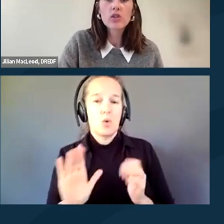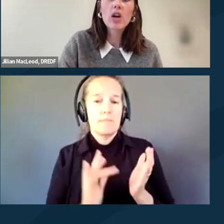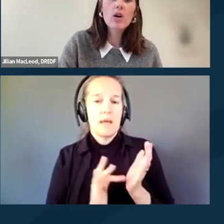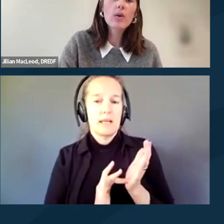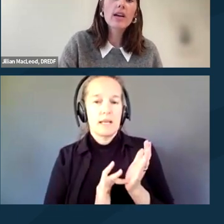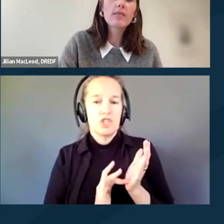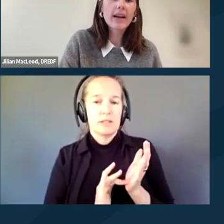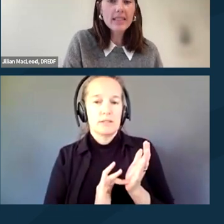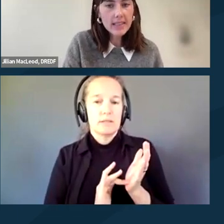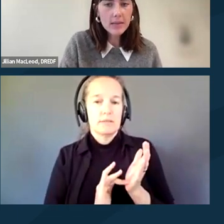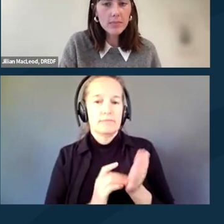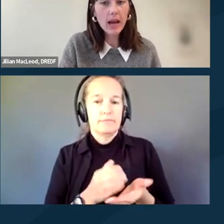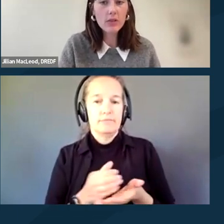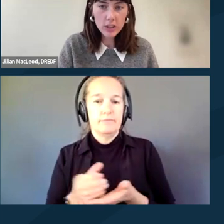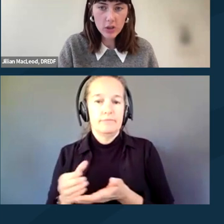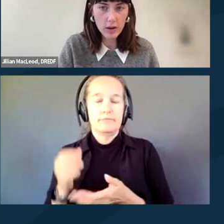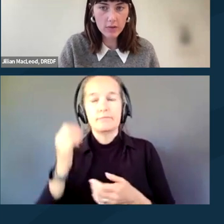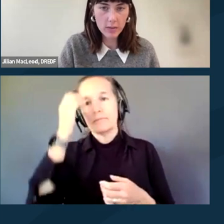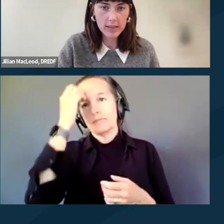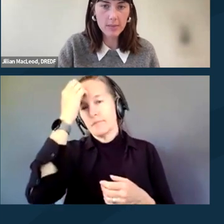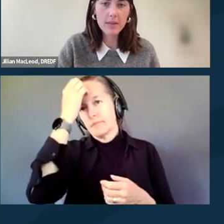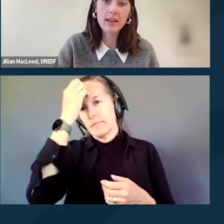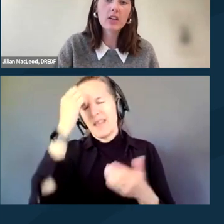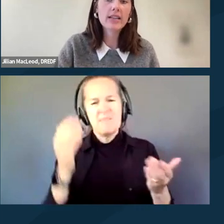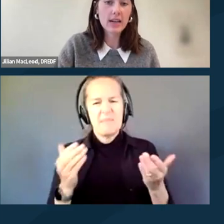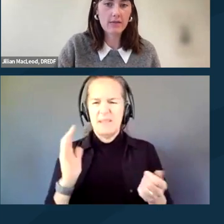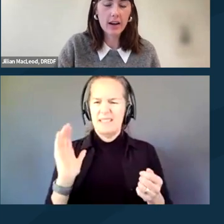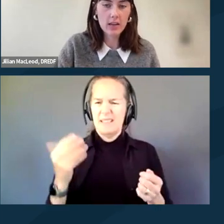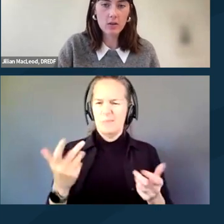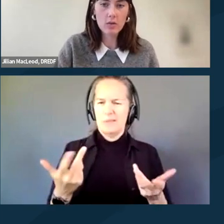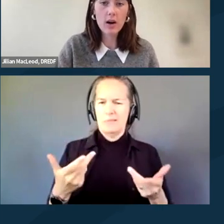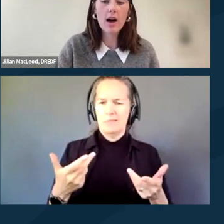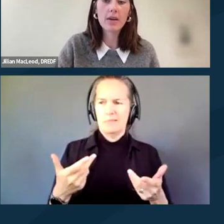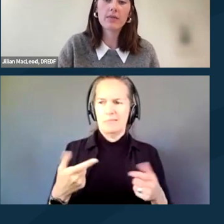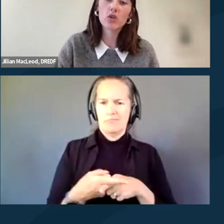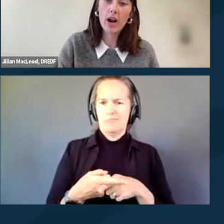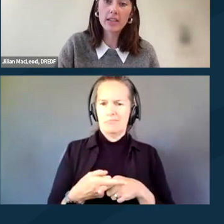So it might seem counterintuitive to bring something that could identify you if you're trying